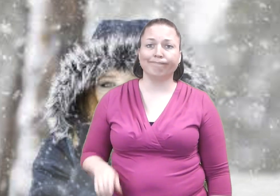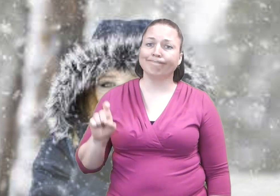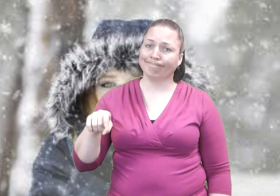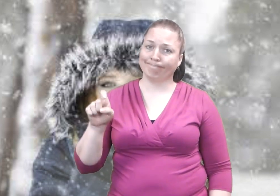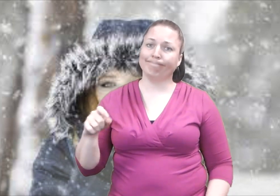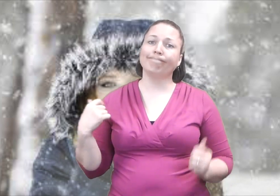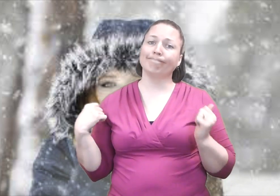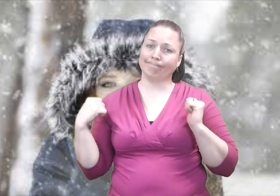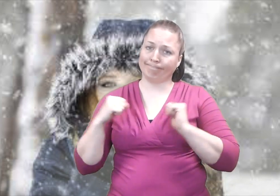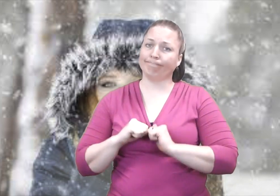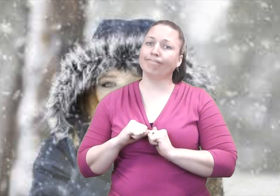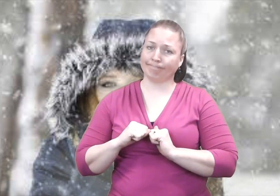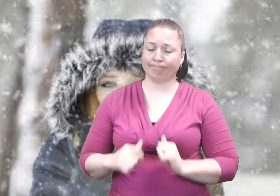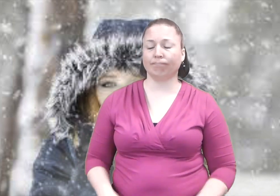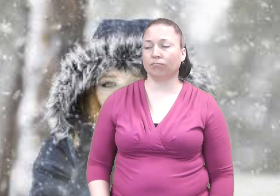Yes, I need a coat!